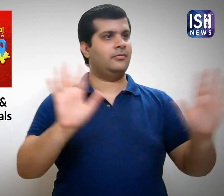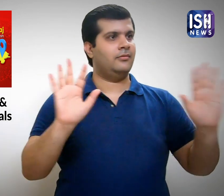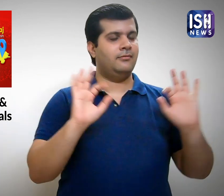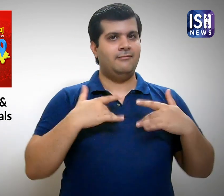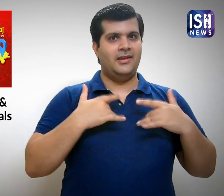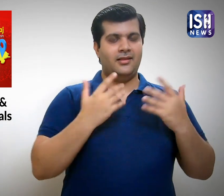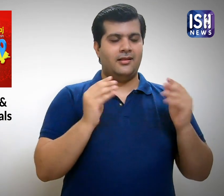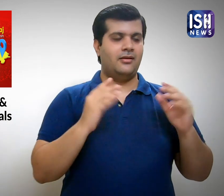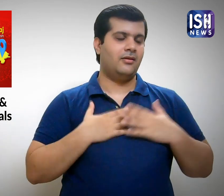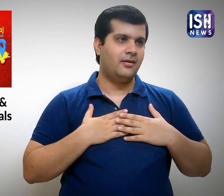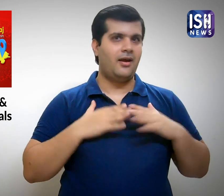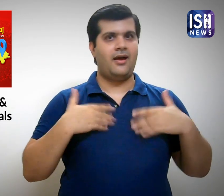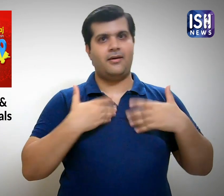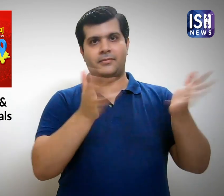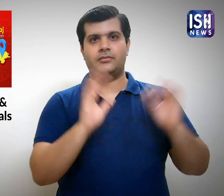They were very happy to do this.